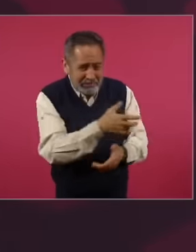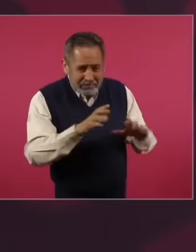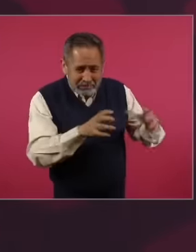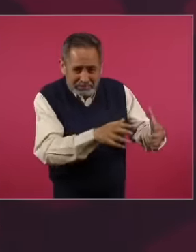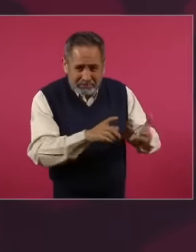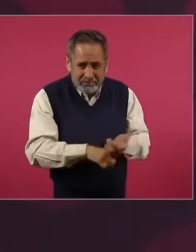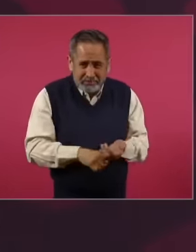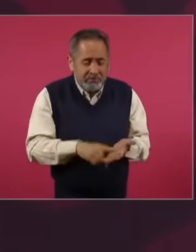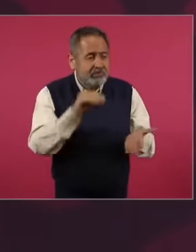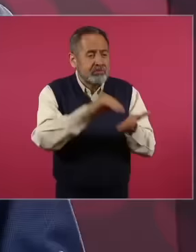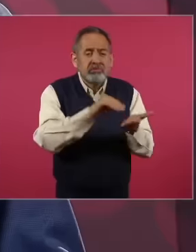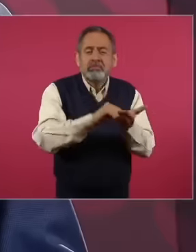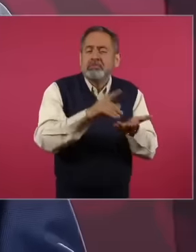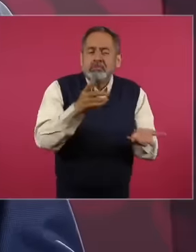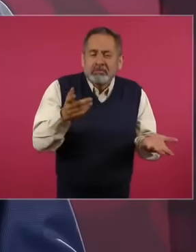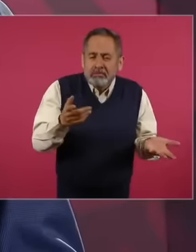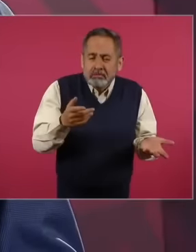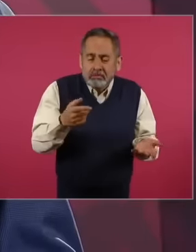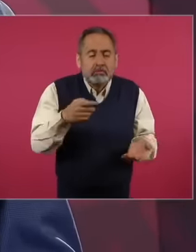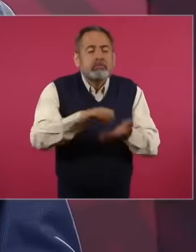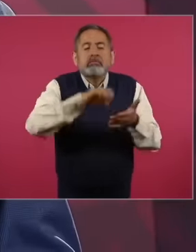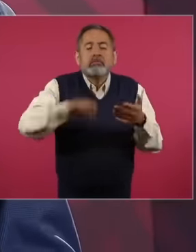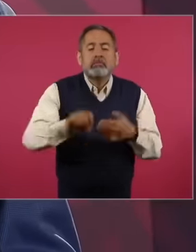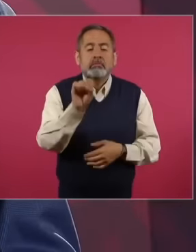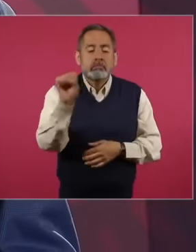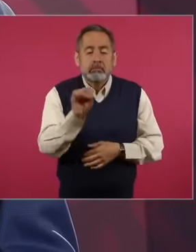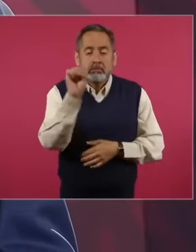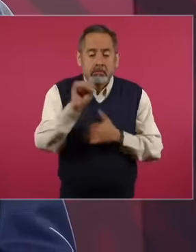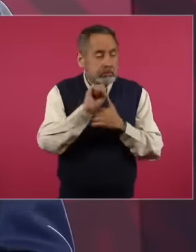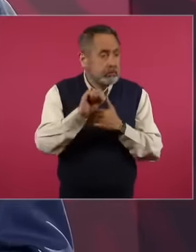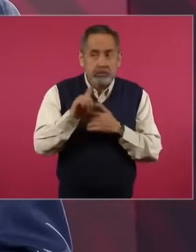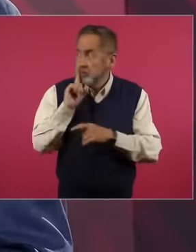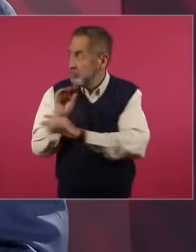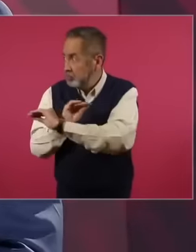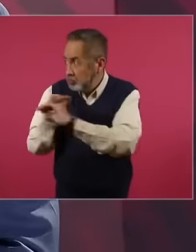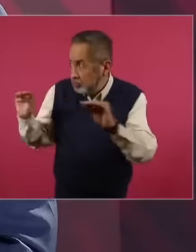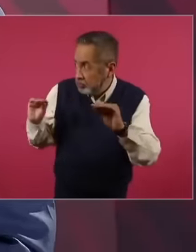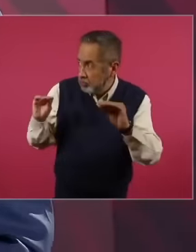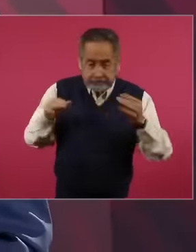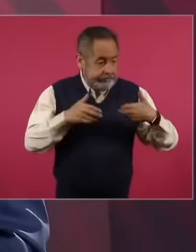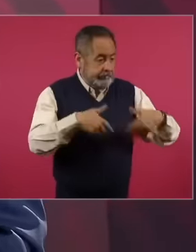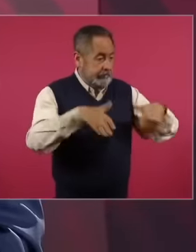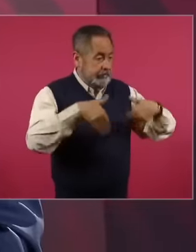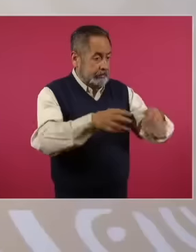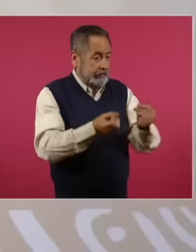Sabadazos. He who has the